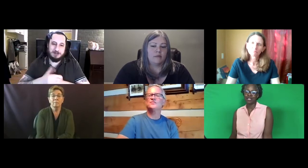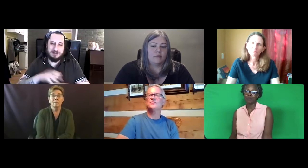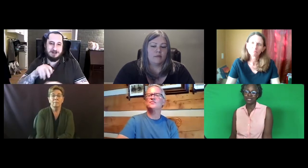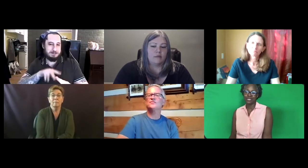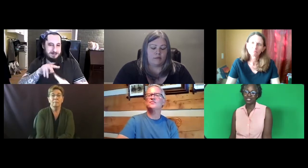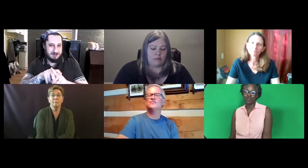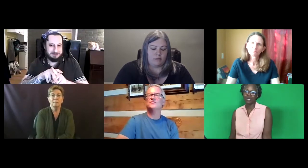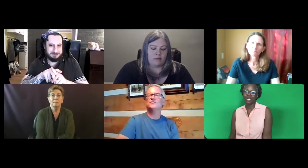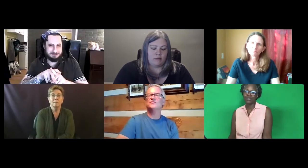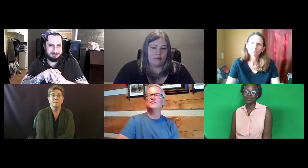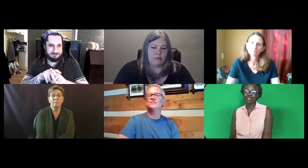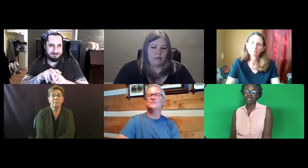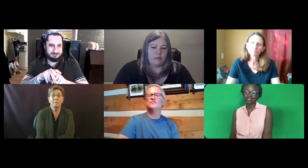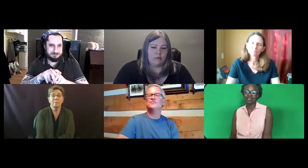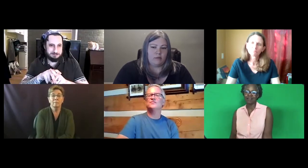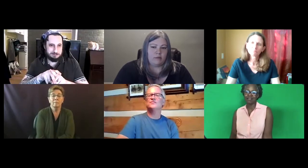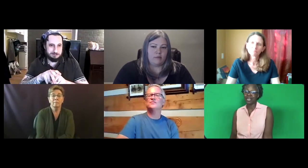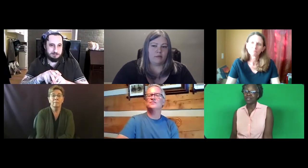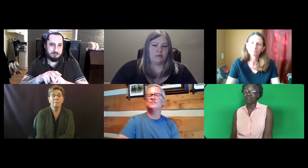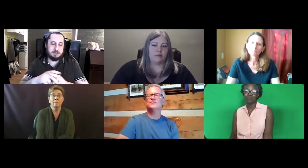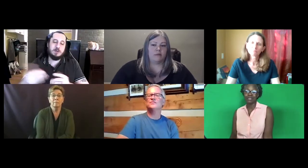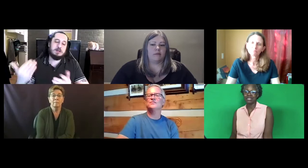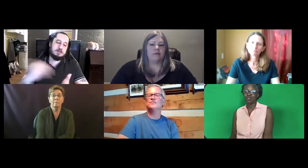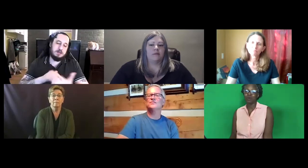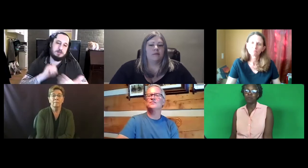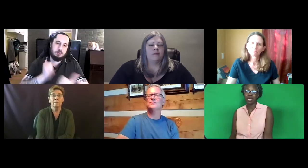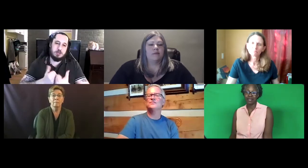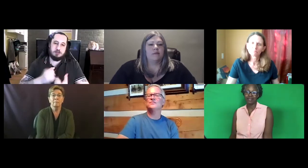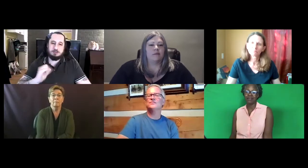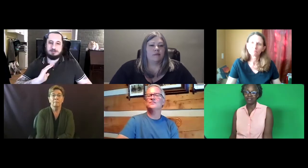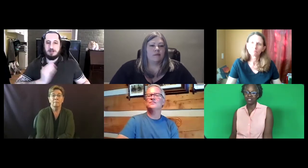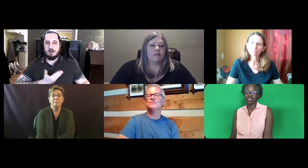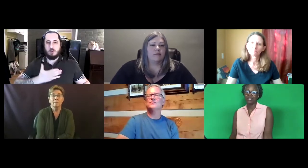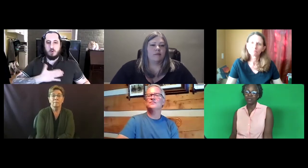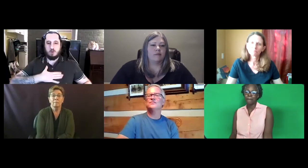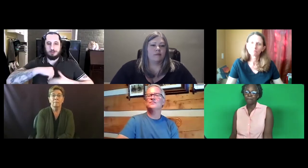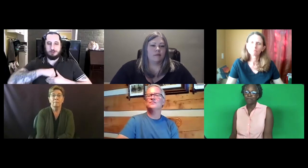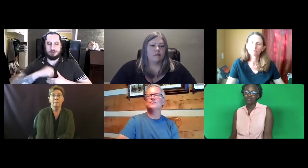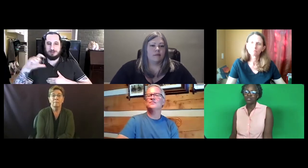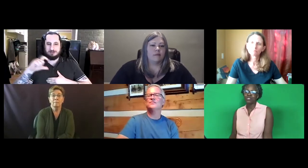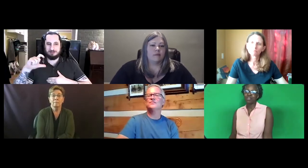ability to internalize that knowledge, and their ability to apply that knowledge. So it's a challenge.